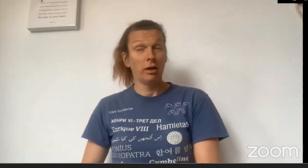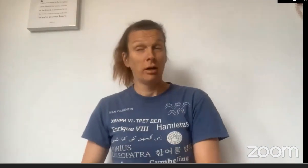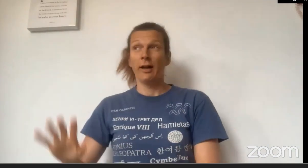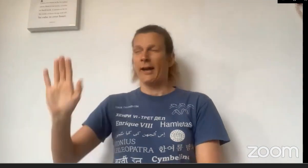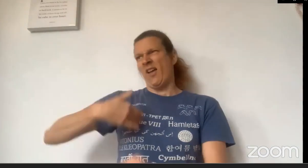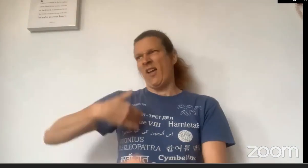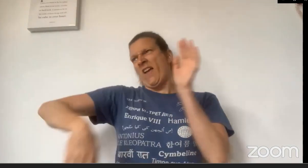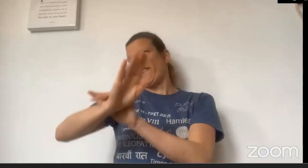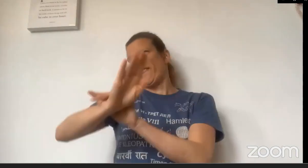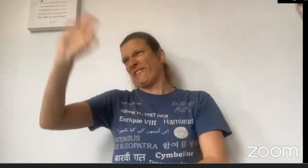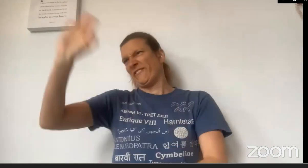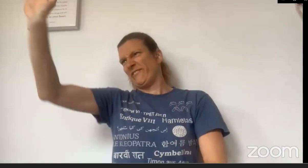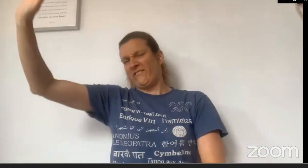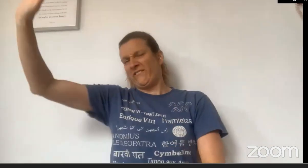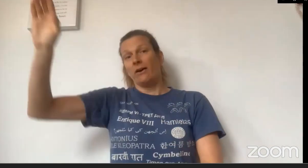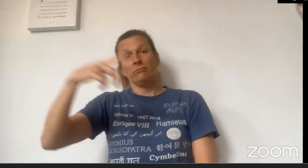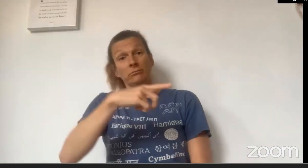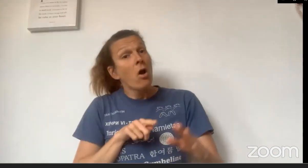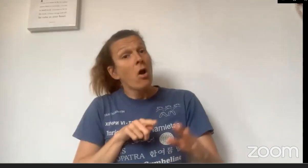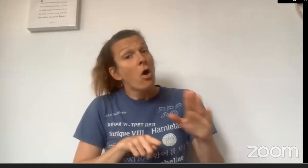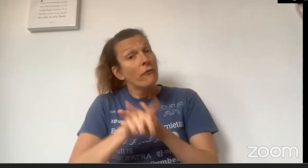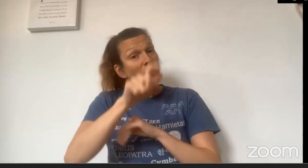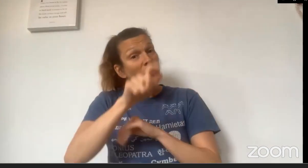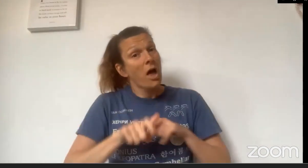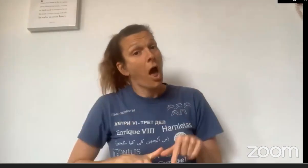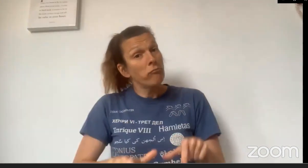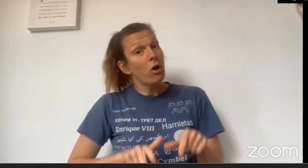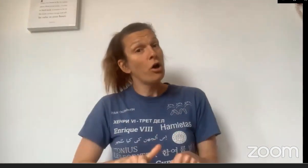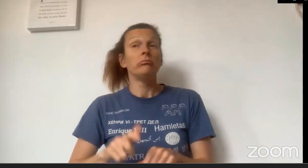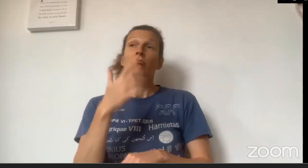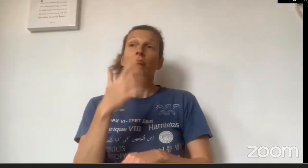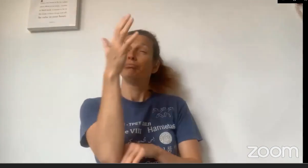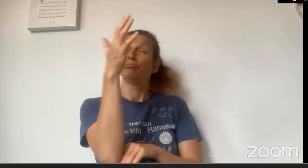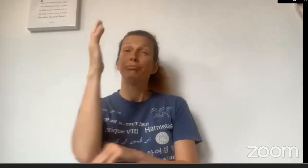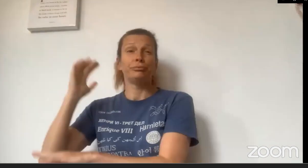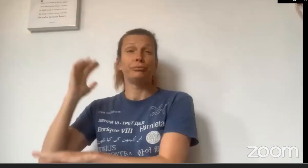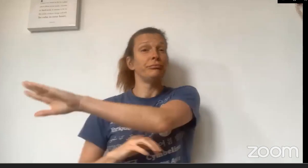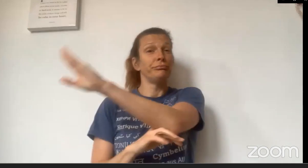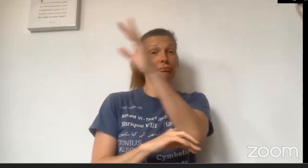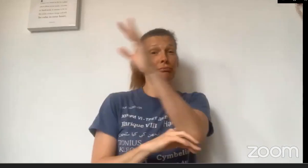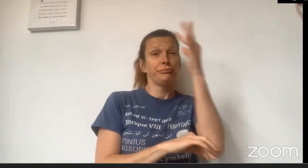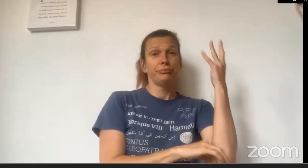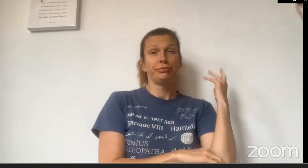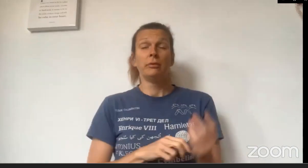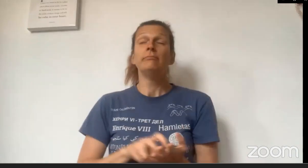"Whatever!" thought Little Red Riding Hood, and off she went, carrying on through the forest to pass